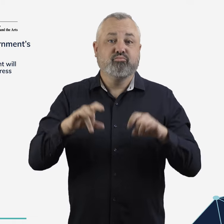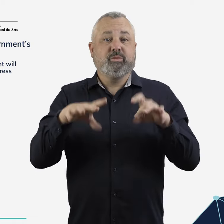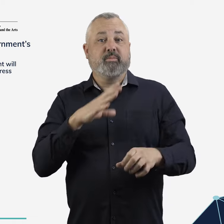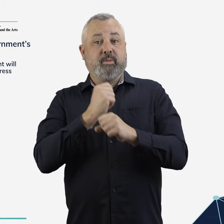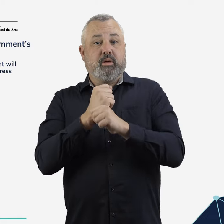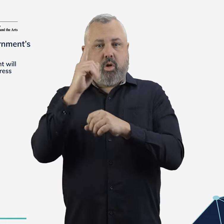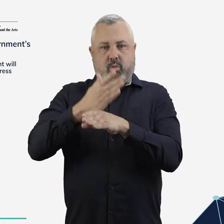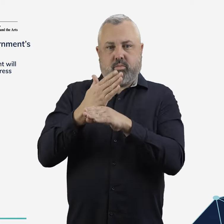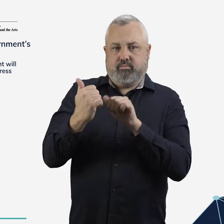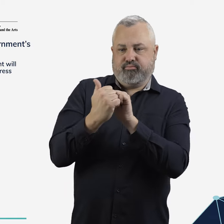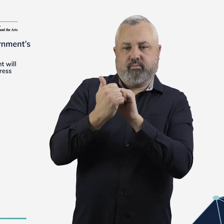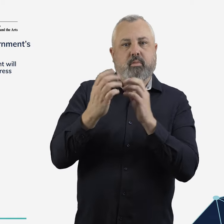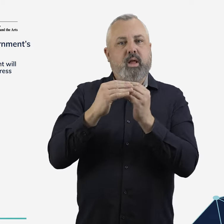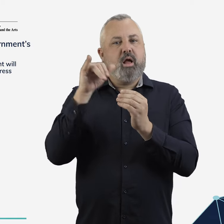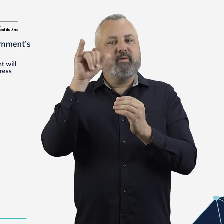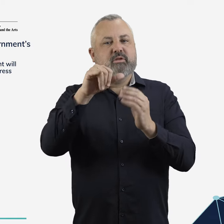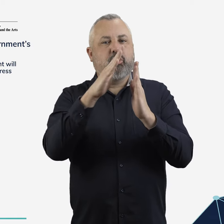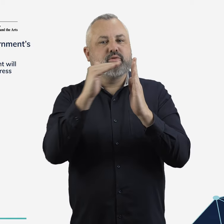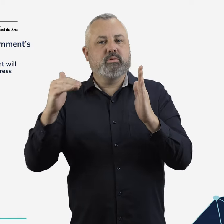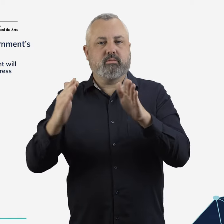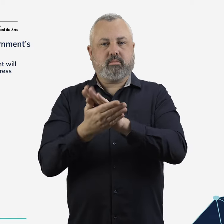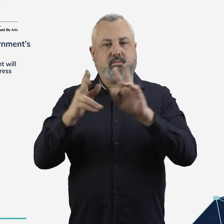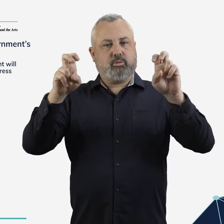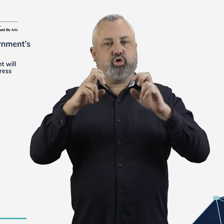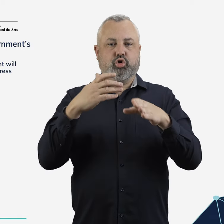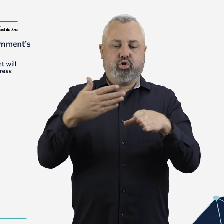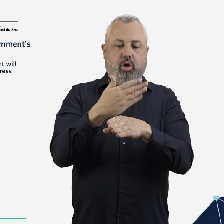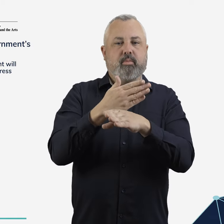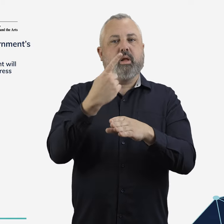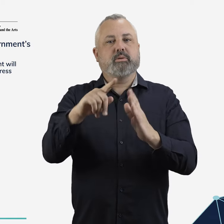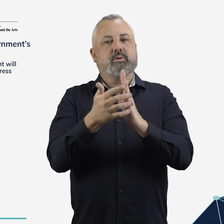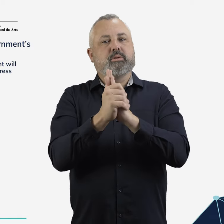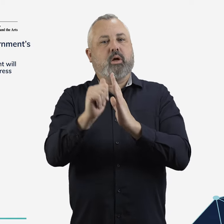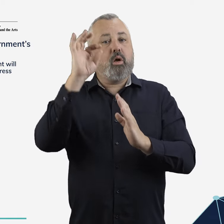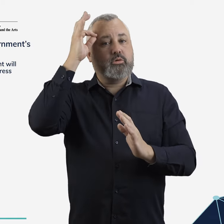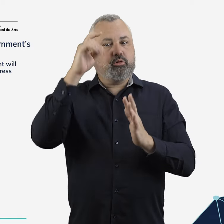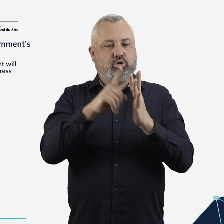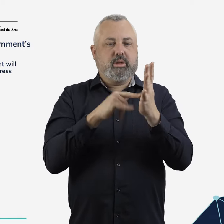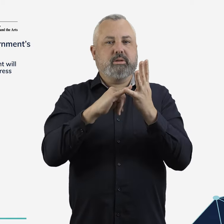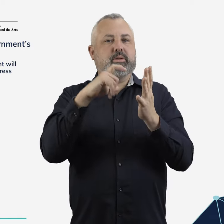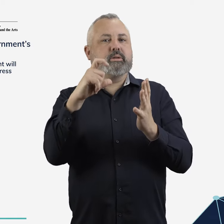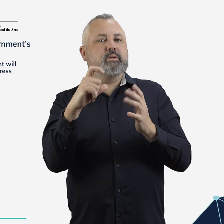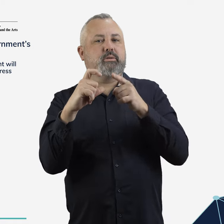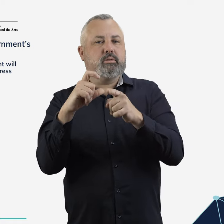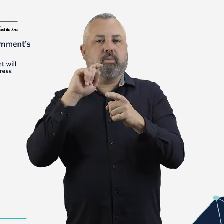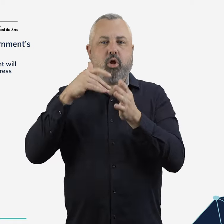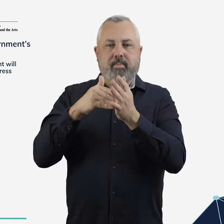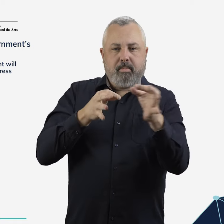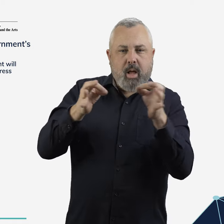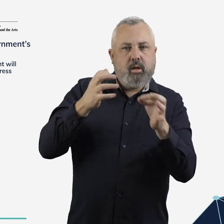The Australian Government is also working with industry, through Jobs and Skills Councils (JSCs), to plan for